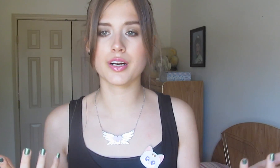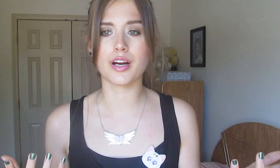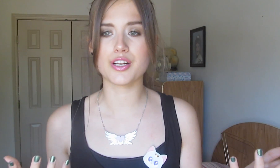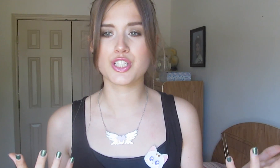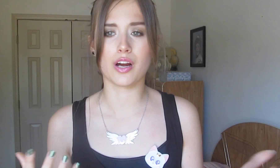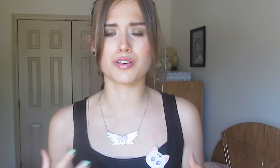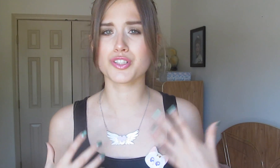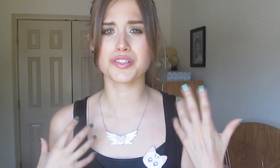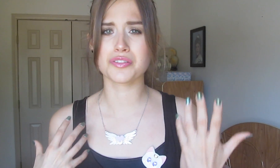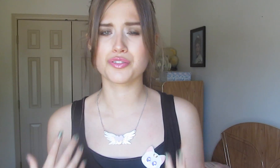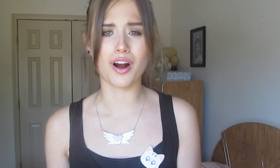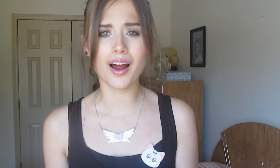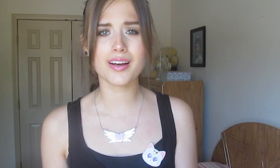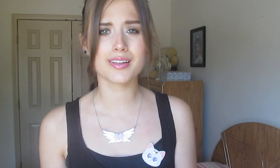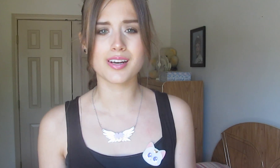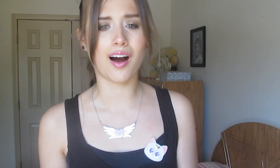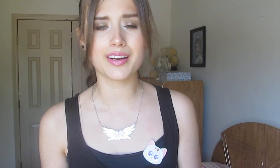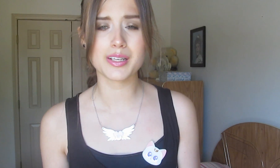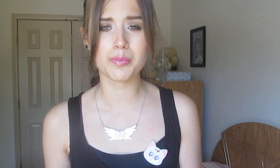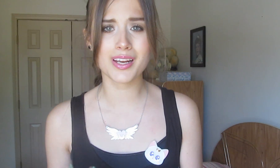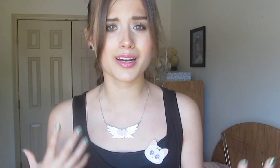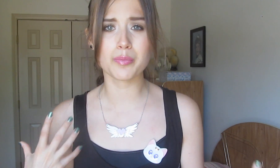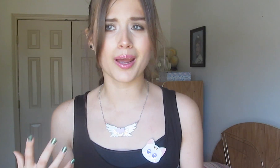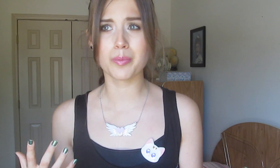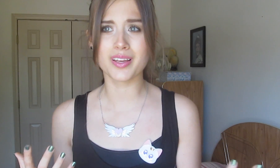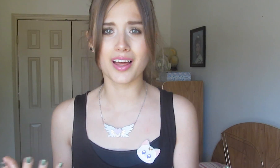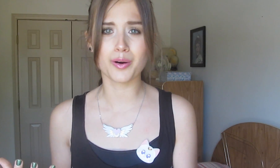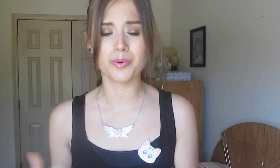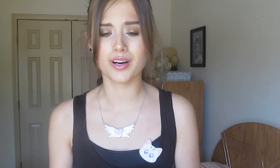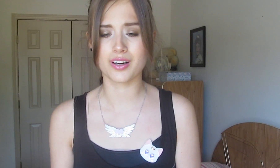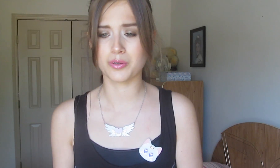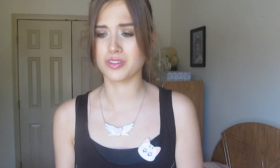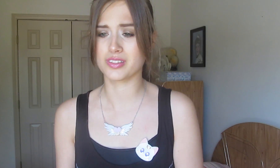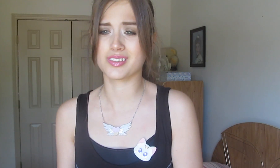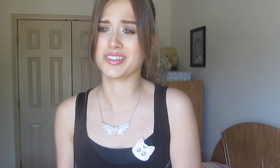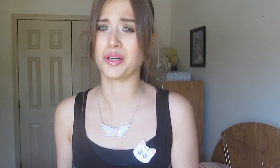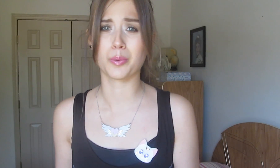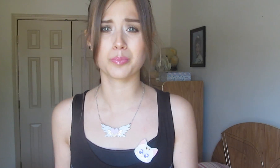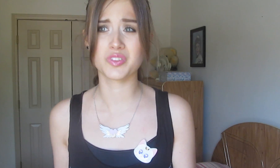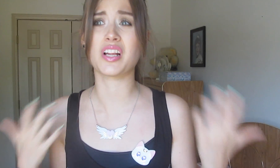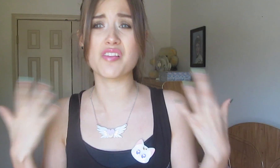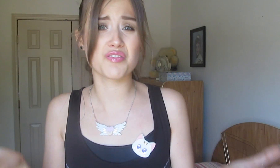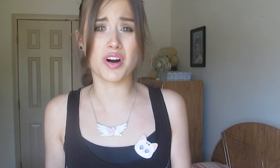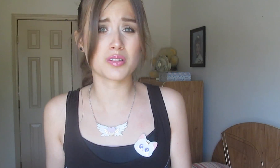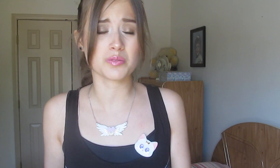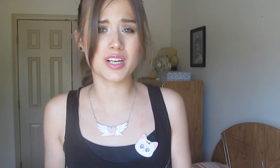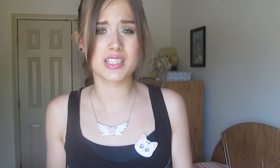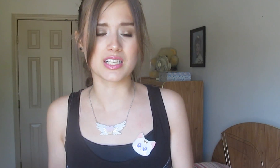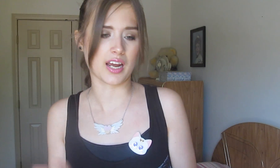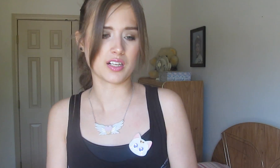In a nutshell, just try talking to me and maybe that’ll work or just, you know, bring your phone just in case.